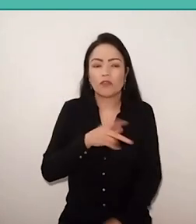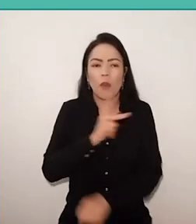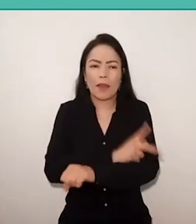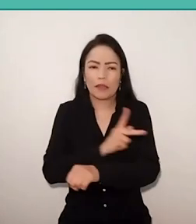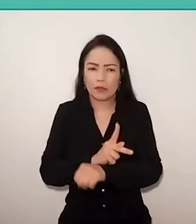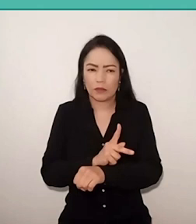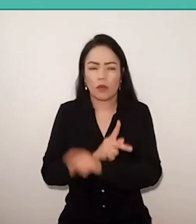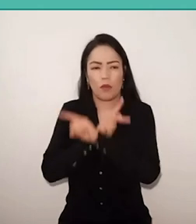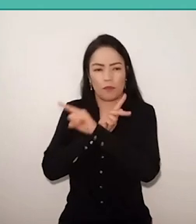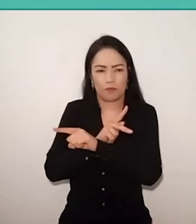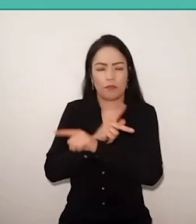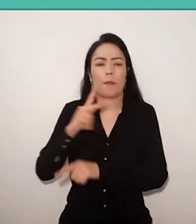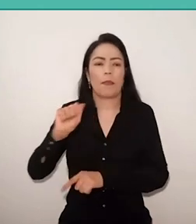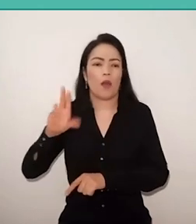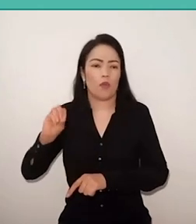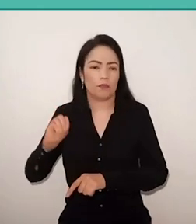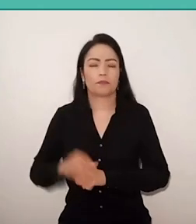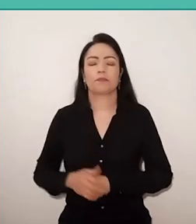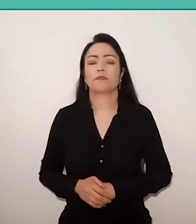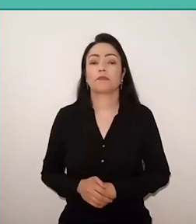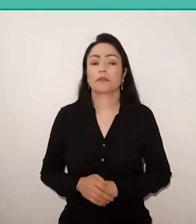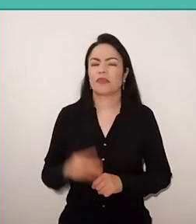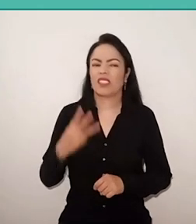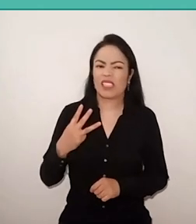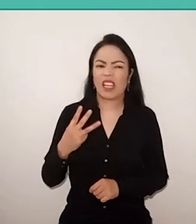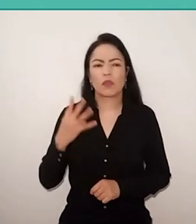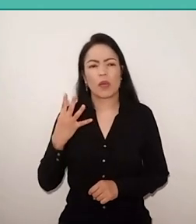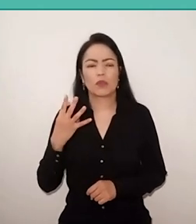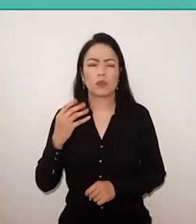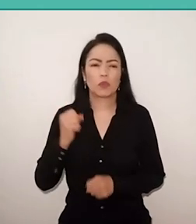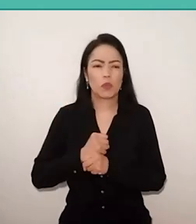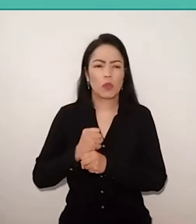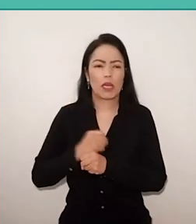Three or four years ago, a social worker arrived,